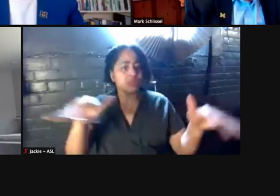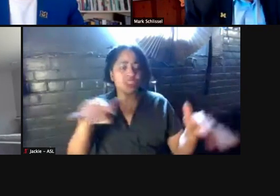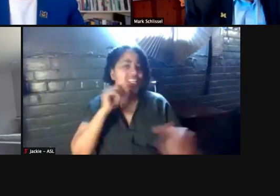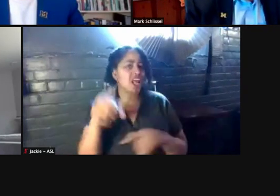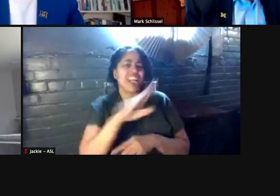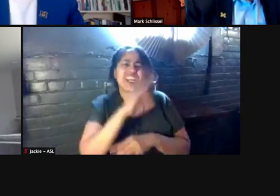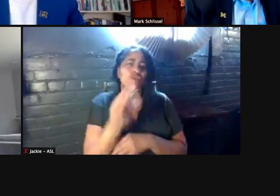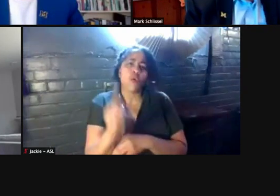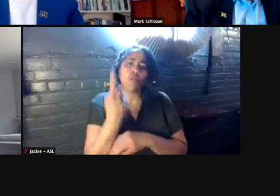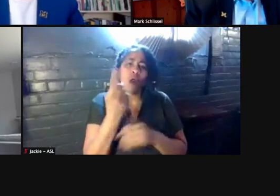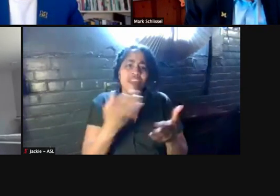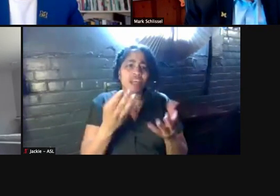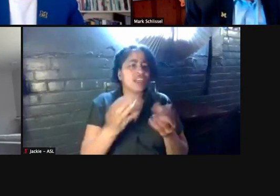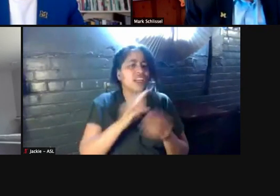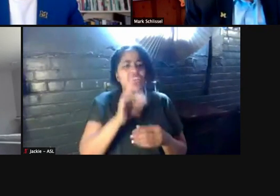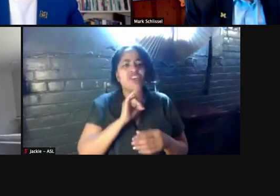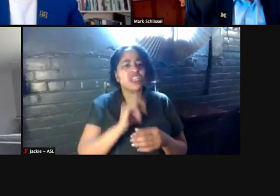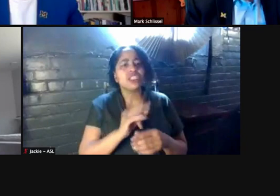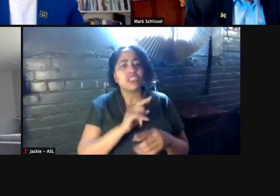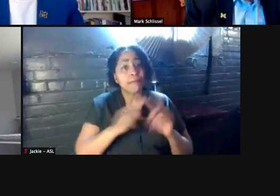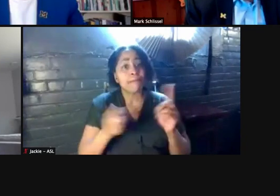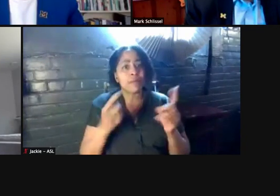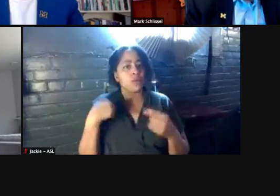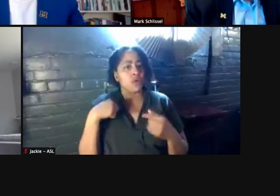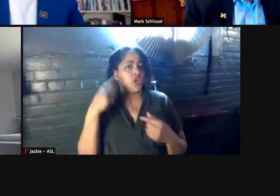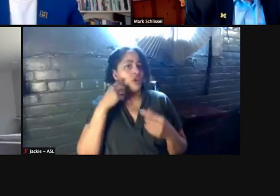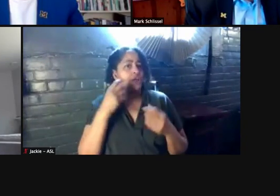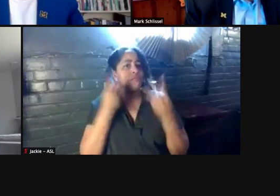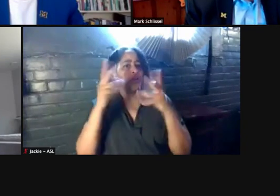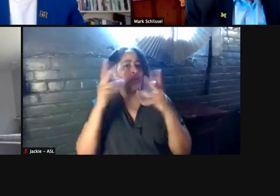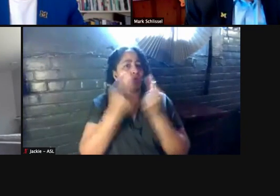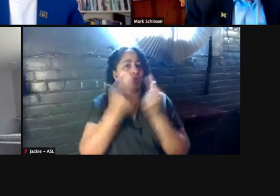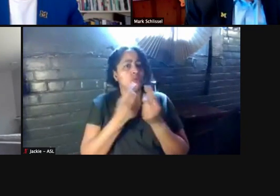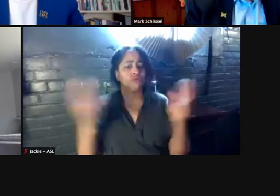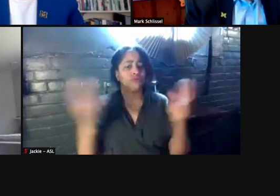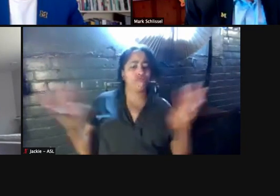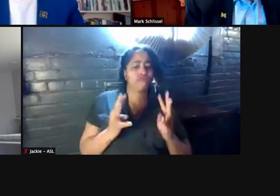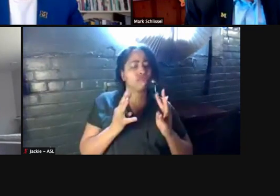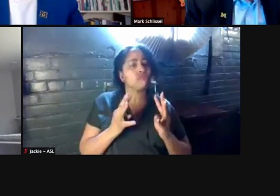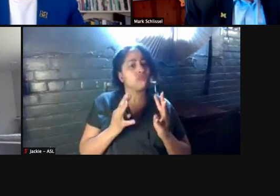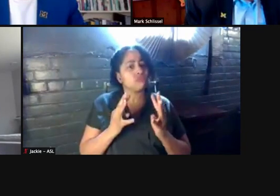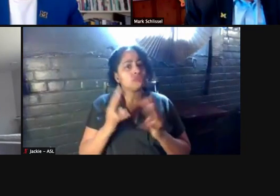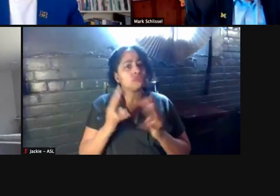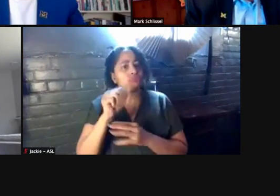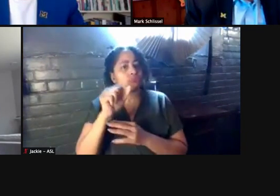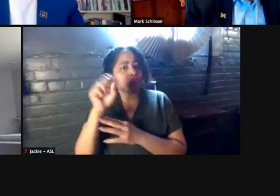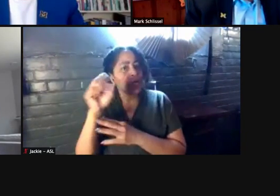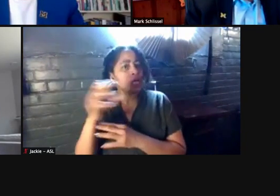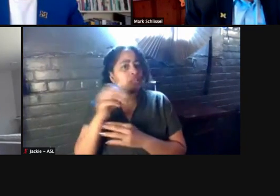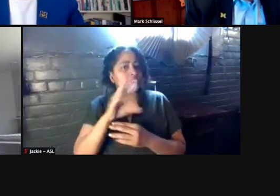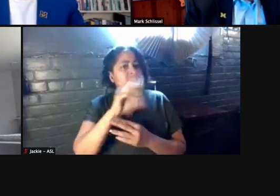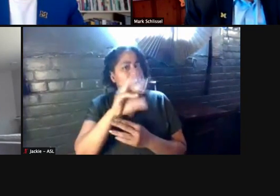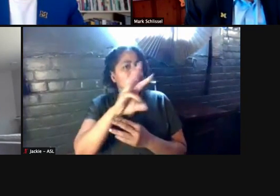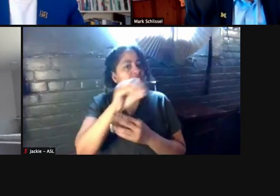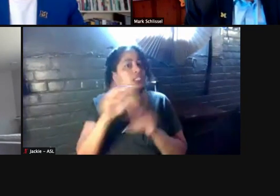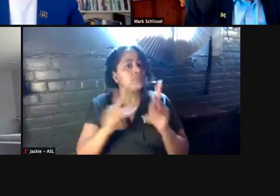but we are hearing large groups of people are getting together without masks and might have 50 or 60 people get infected